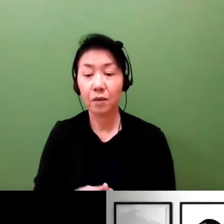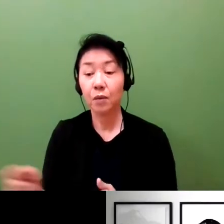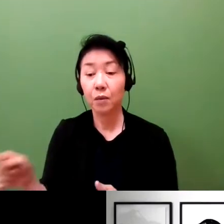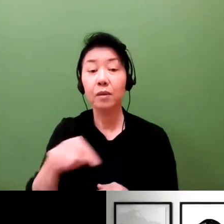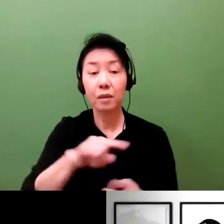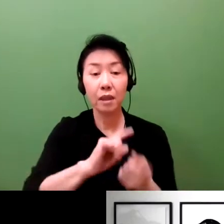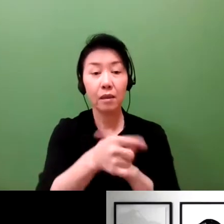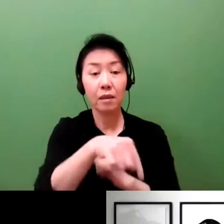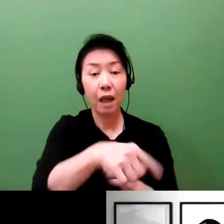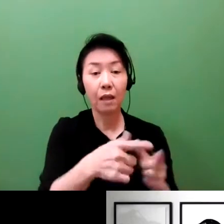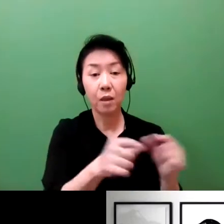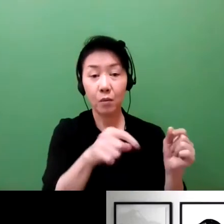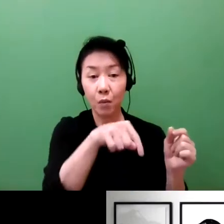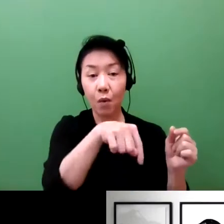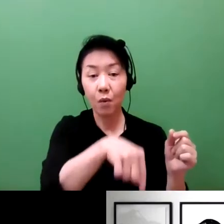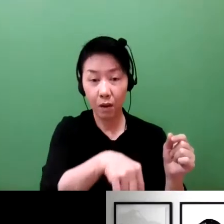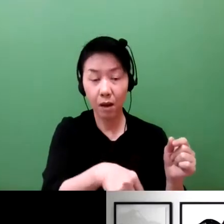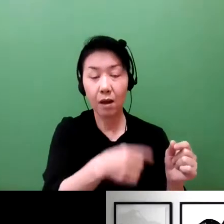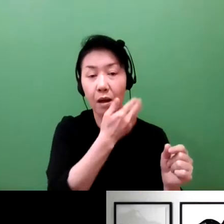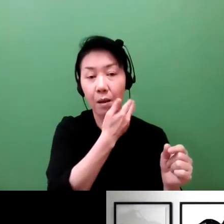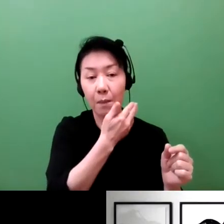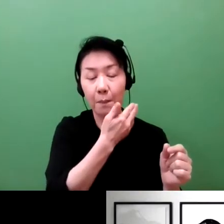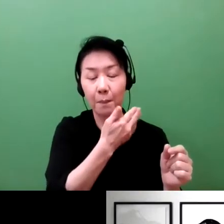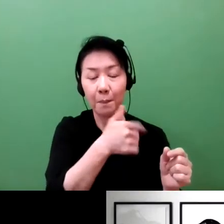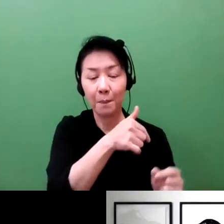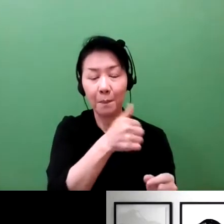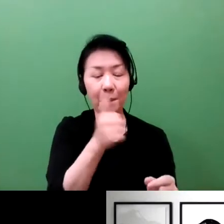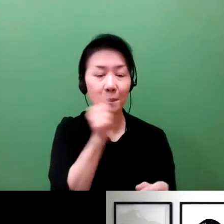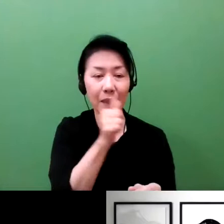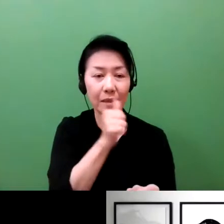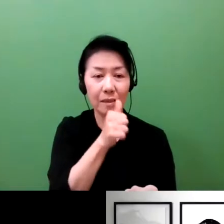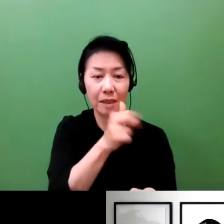And in Japan, the patent attorney fees is very, very low.